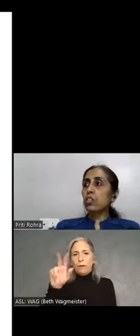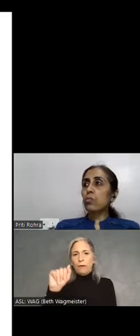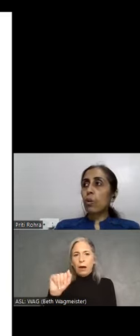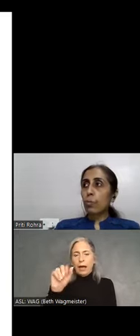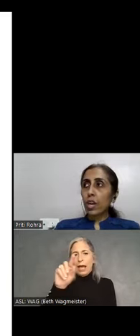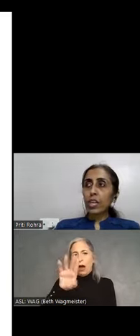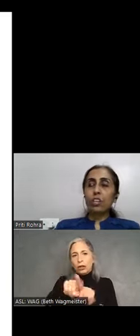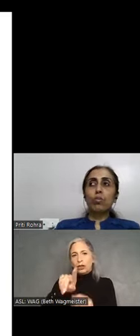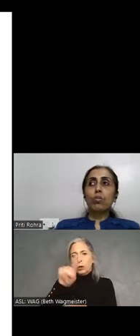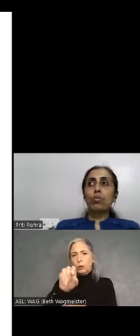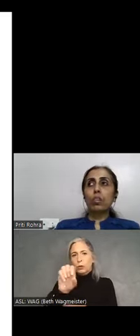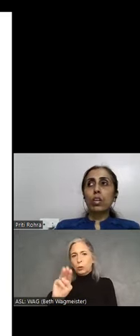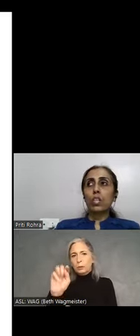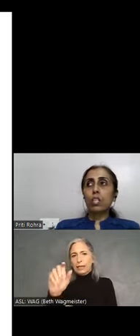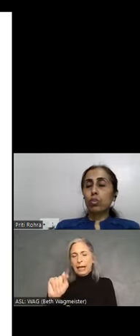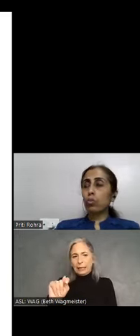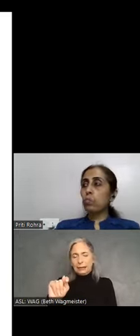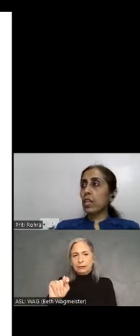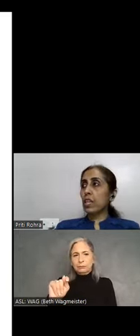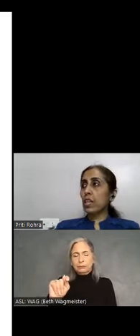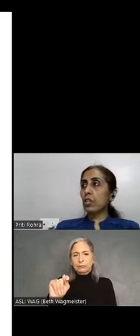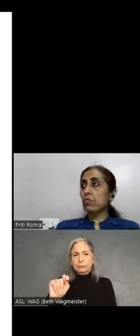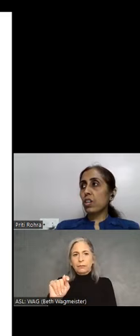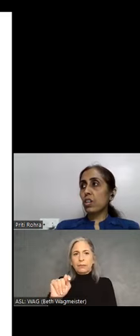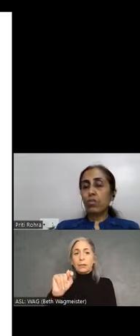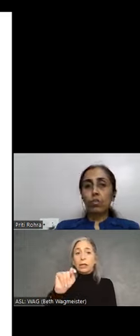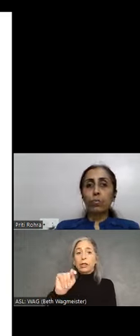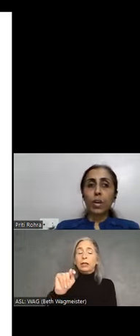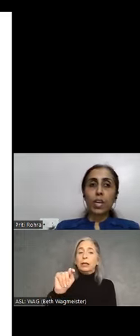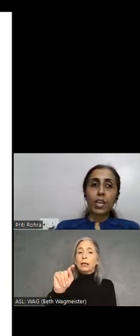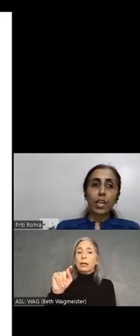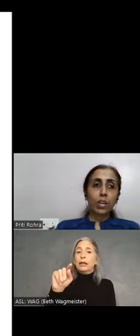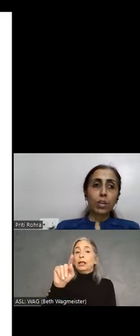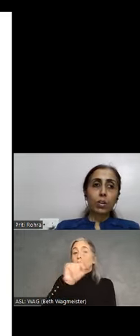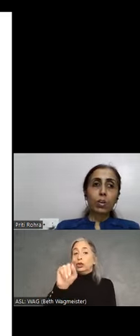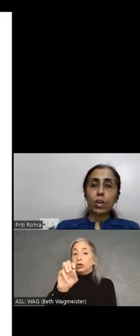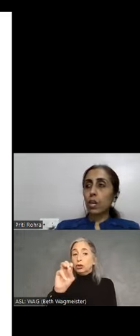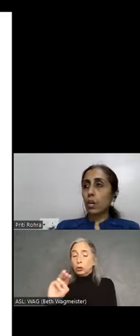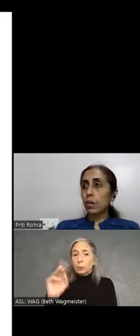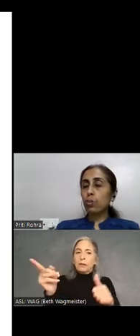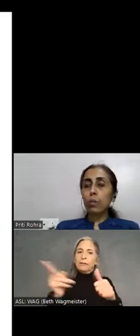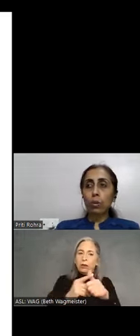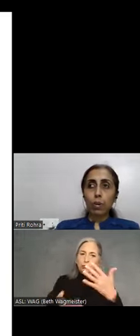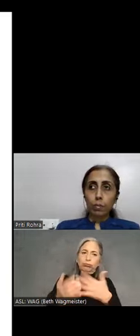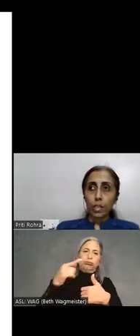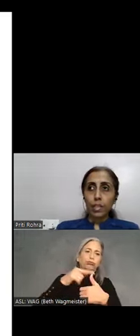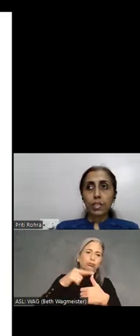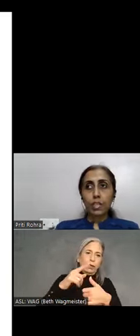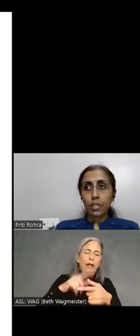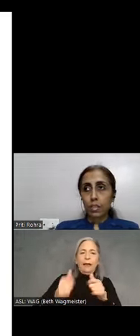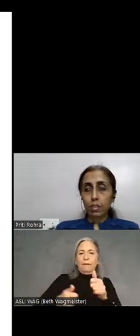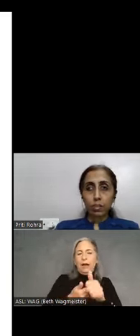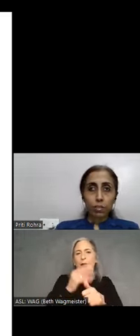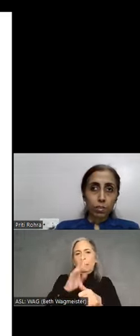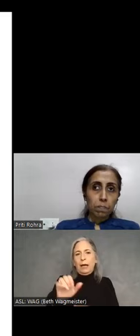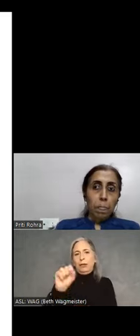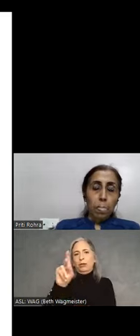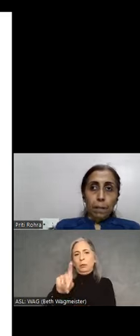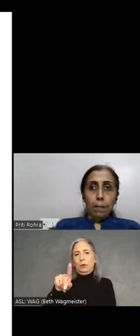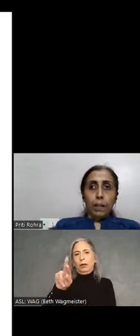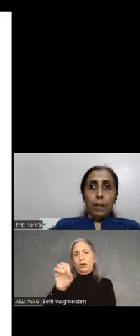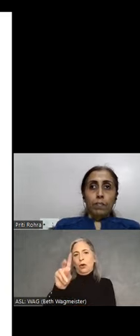as the popularity goes it's Zoom Text followed by, you know, Supernova and then the others.